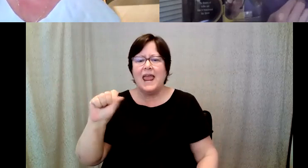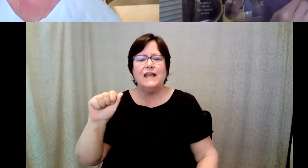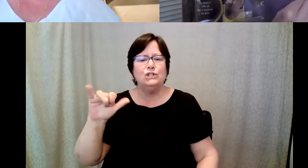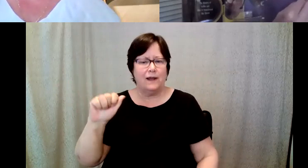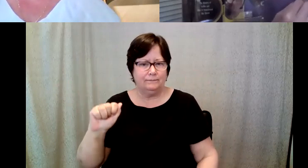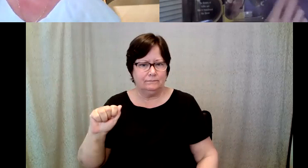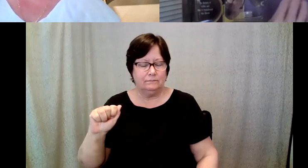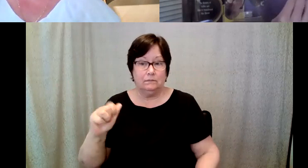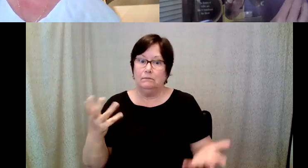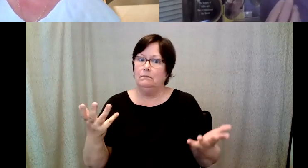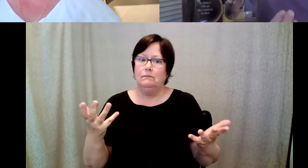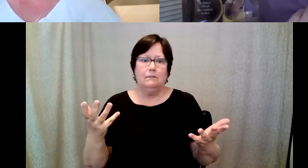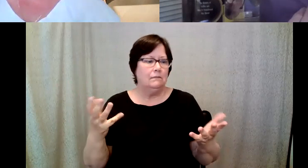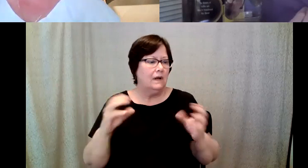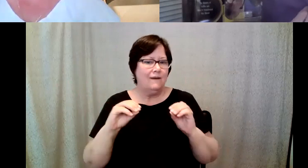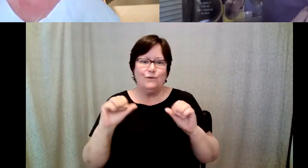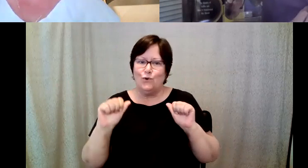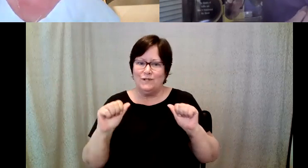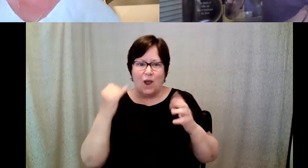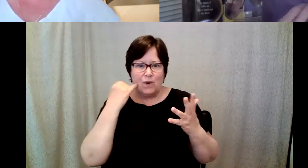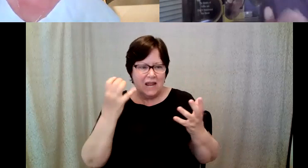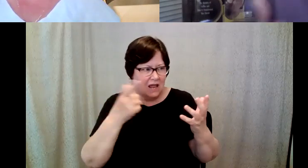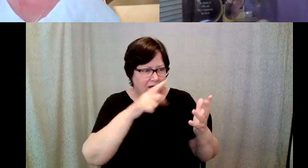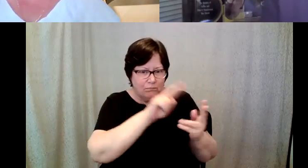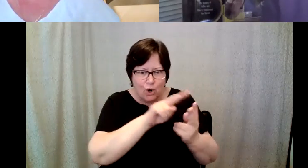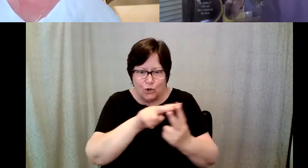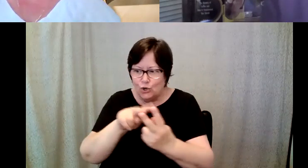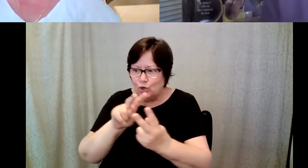that if we had a dozen of those partners, whose lives we touched with this education.